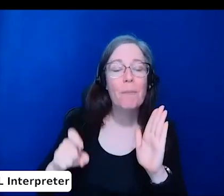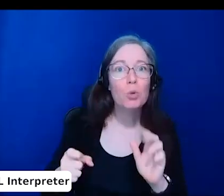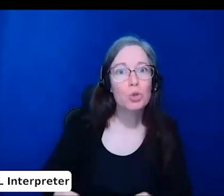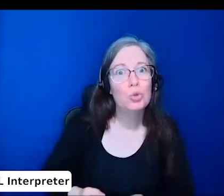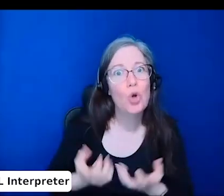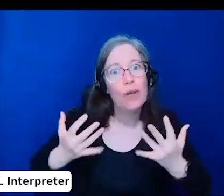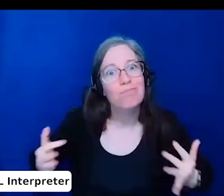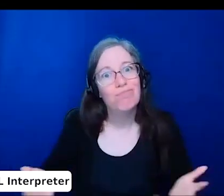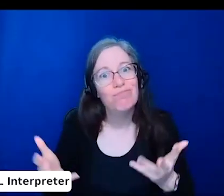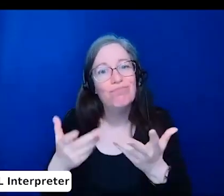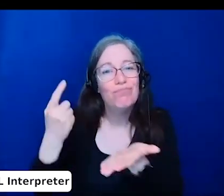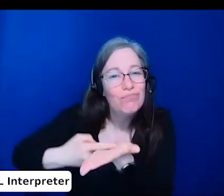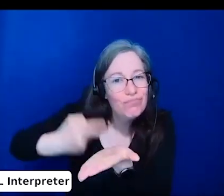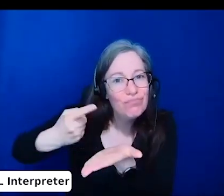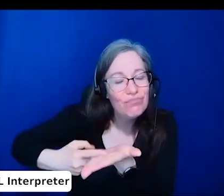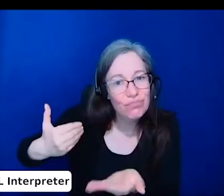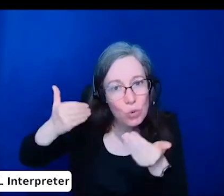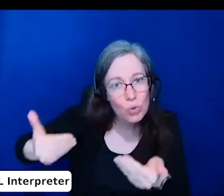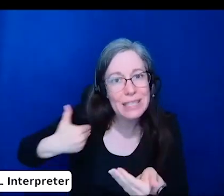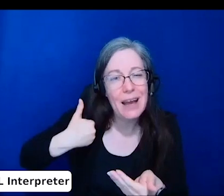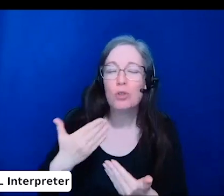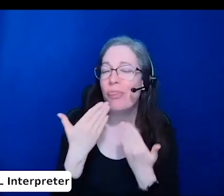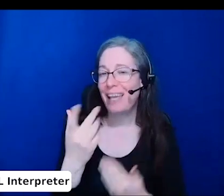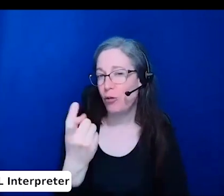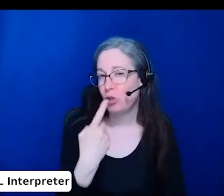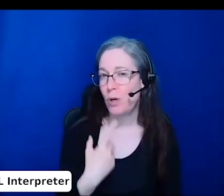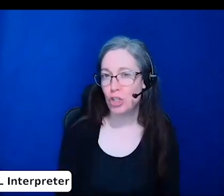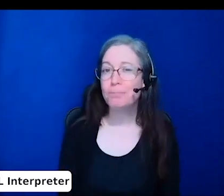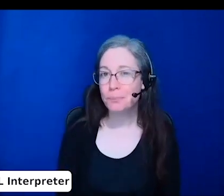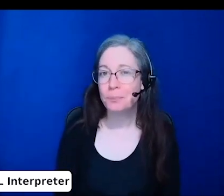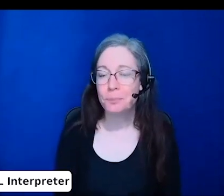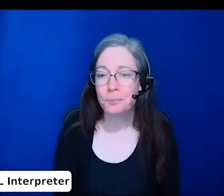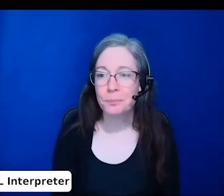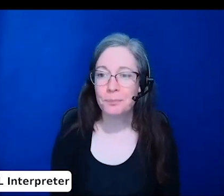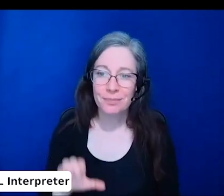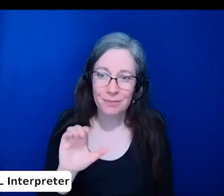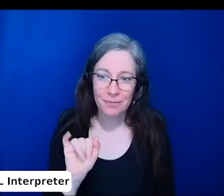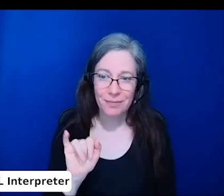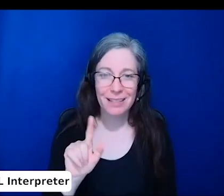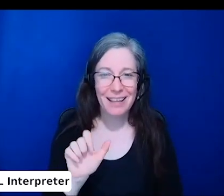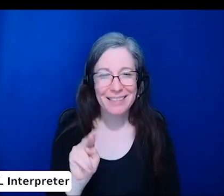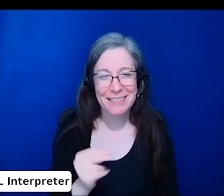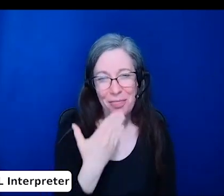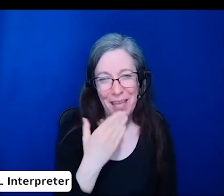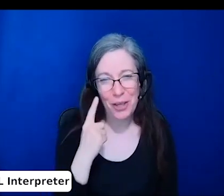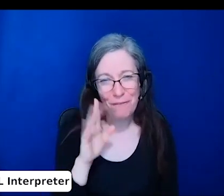Thank you very, very much for your question. Thank you for your answer. We have another question from Jill.